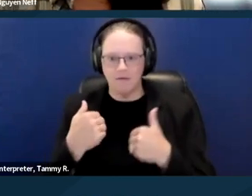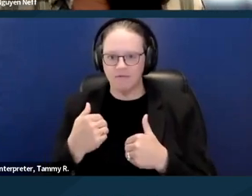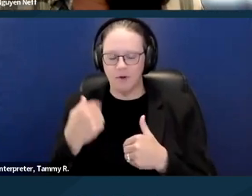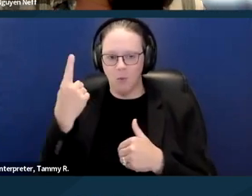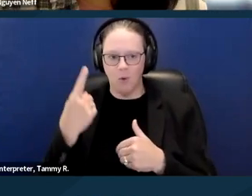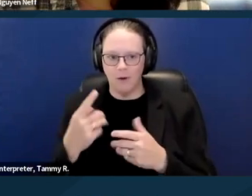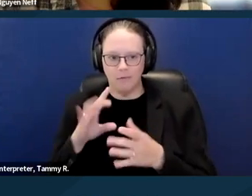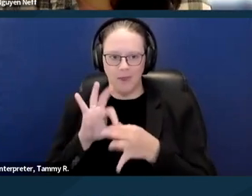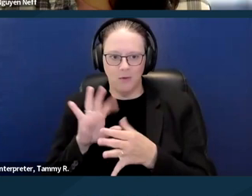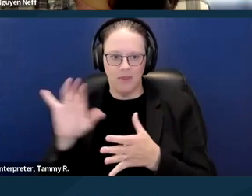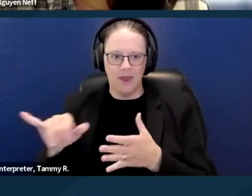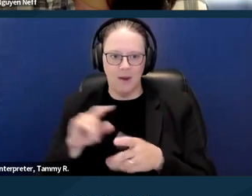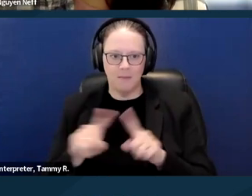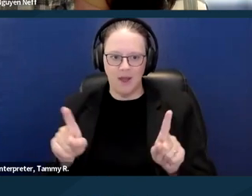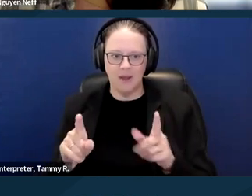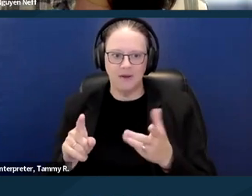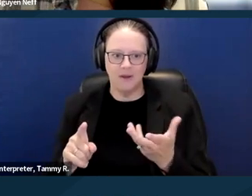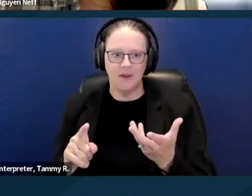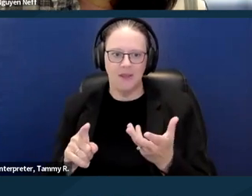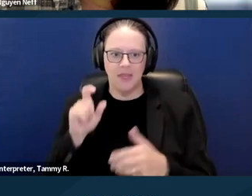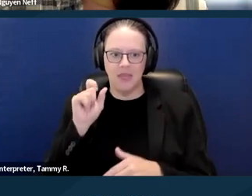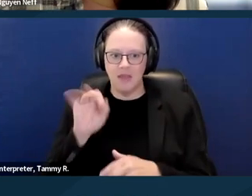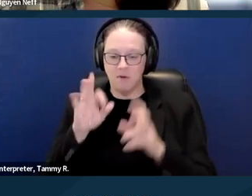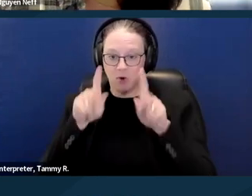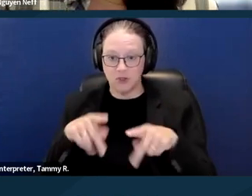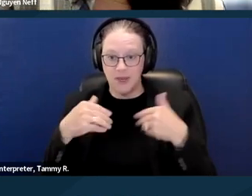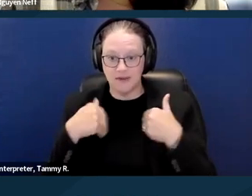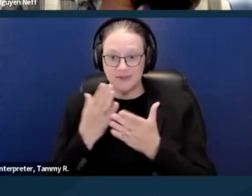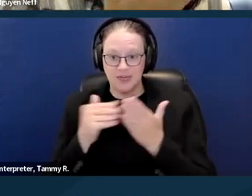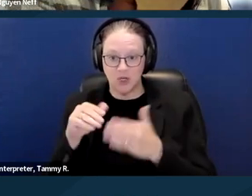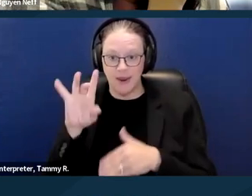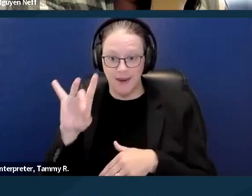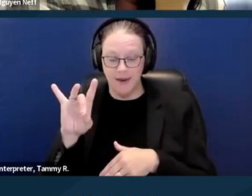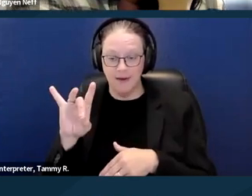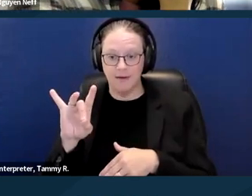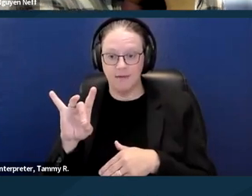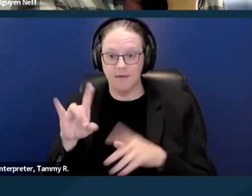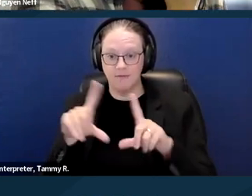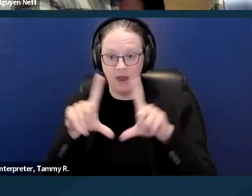It is unlawful to evict someone for having section eight, or to refuse to rent to someone for having section eight.